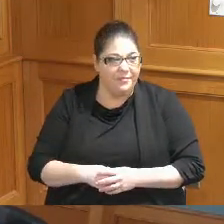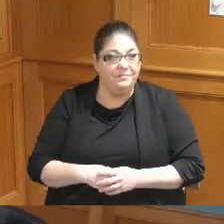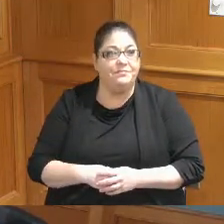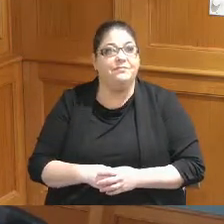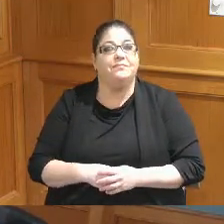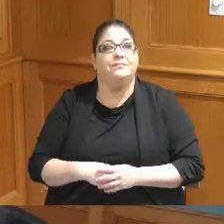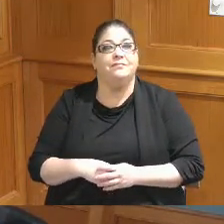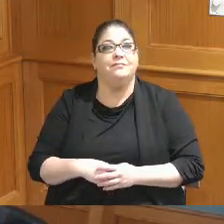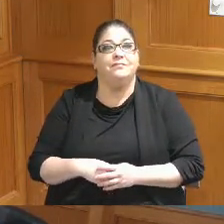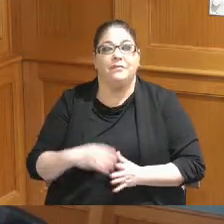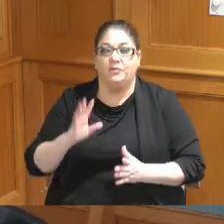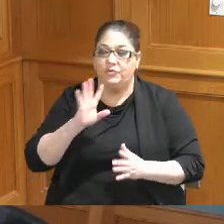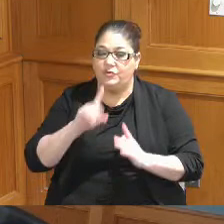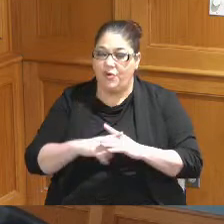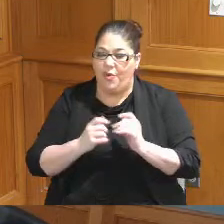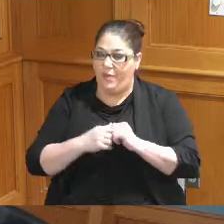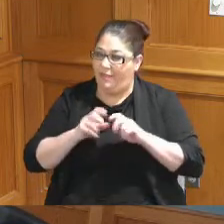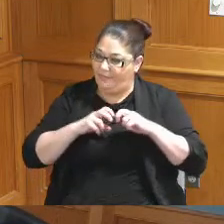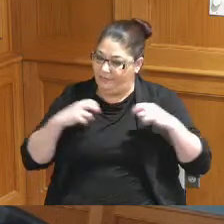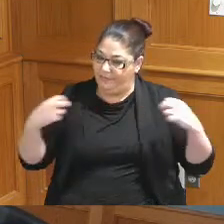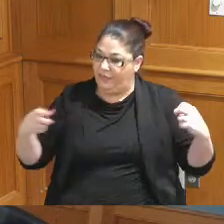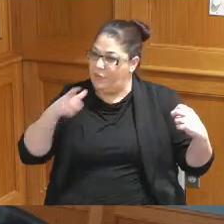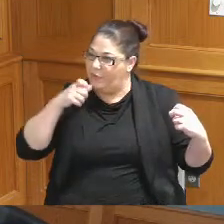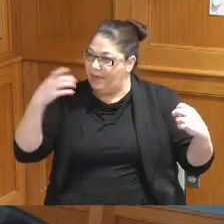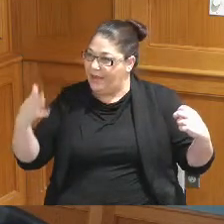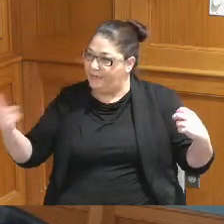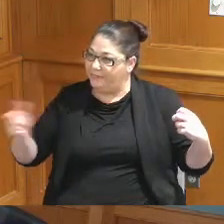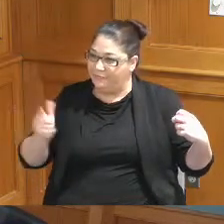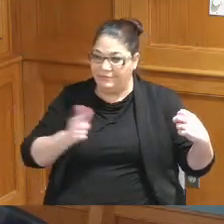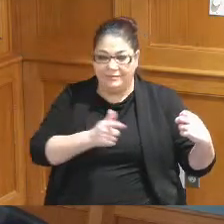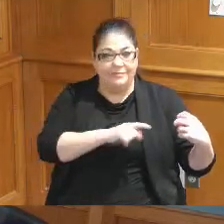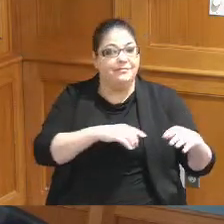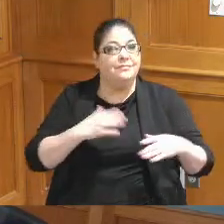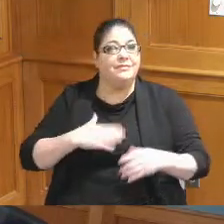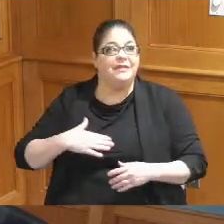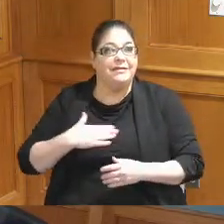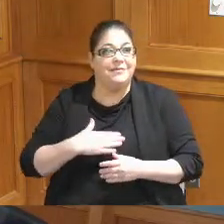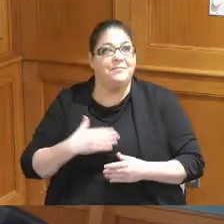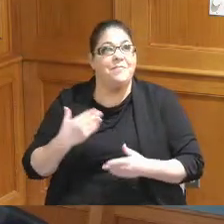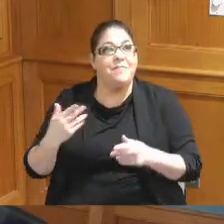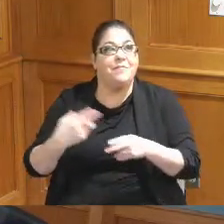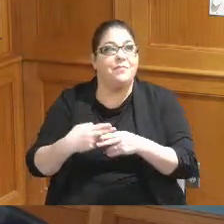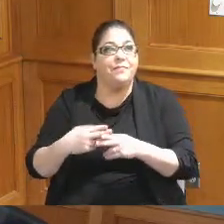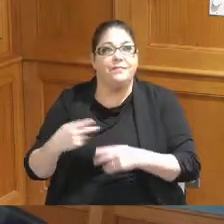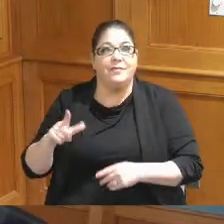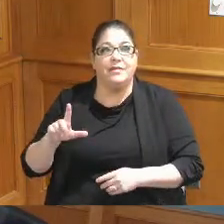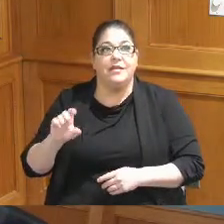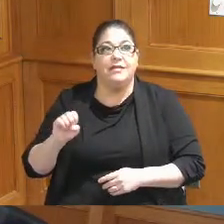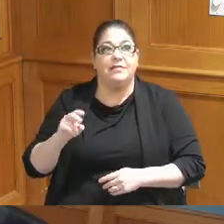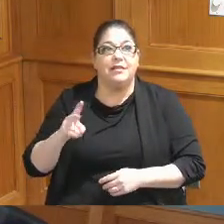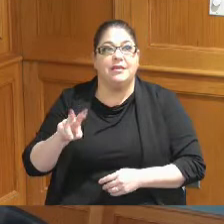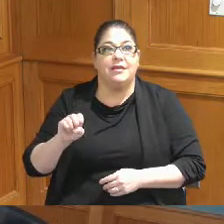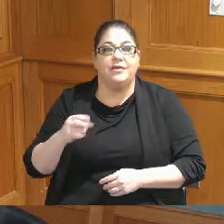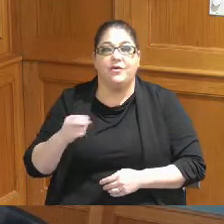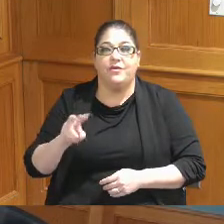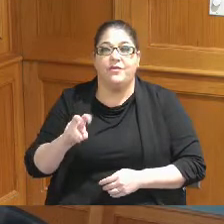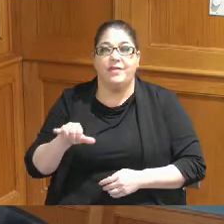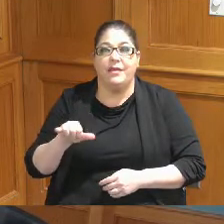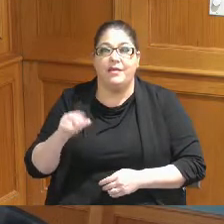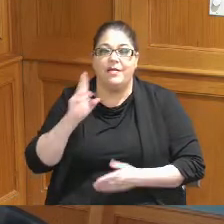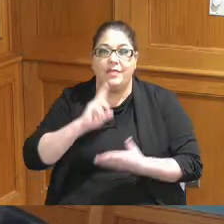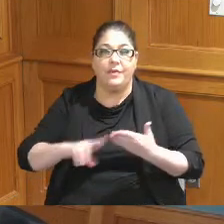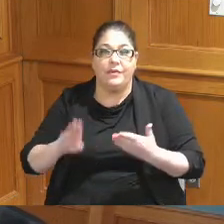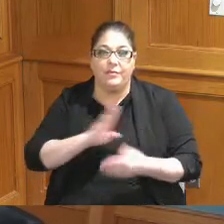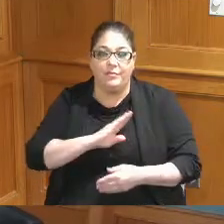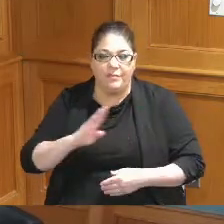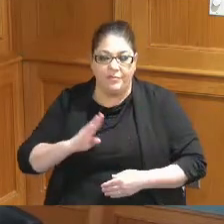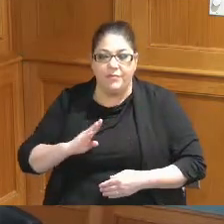diet introduce yourselves Leslie Hervey Clerk to the Board Kristie Rechel Assistant Clerk